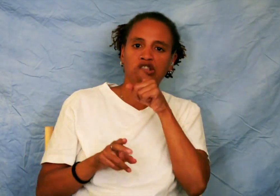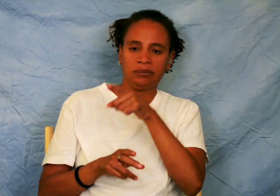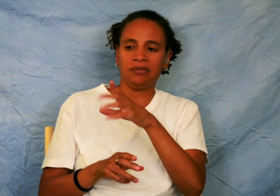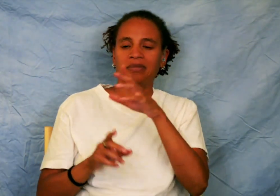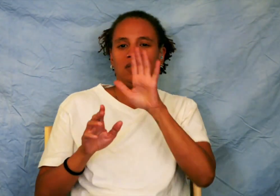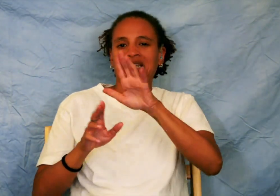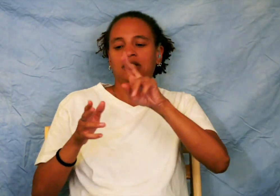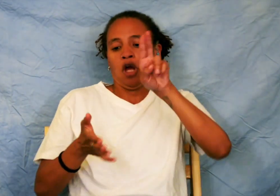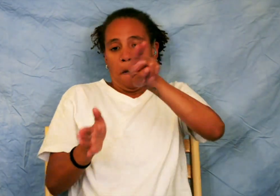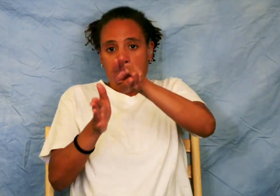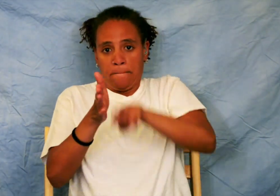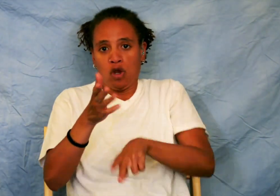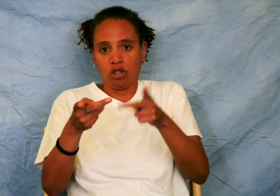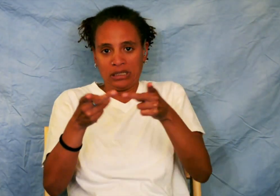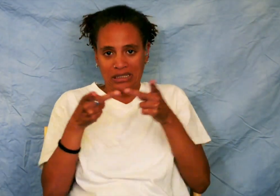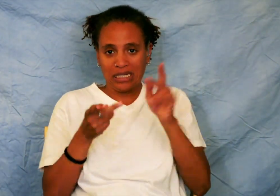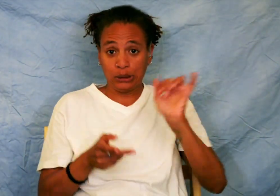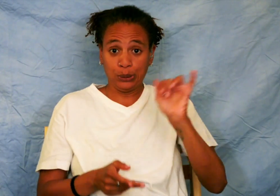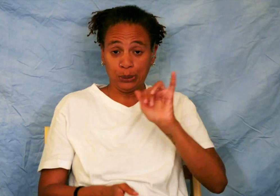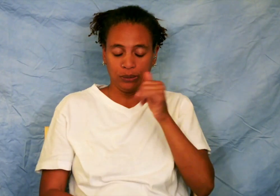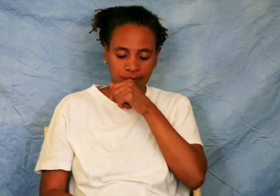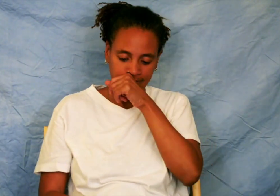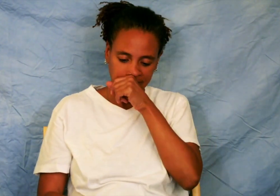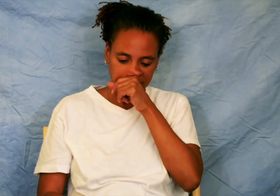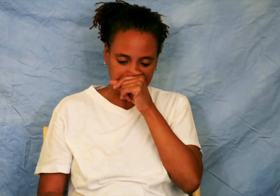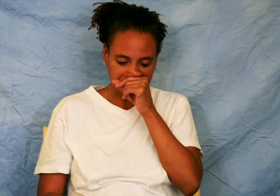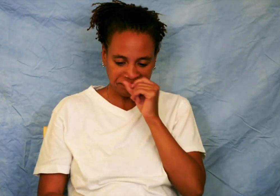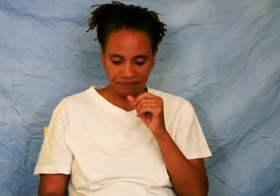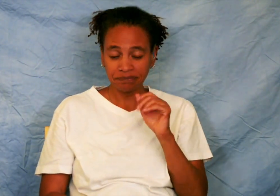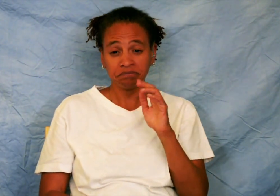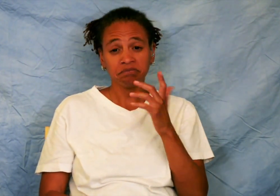his burial site, as well.